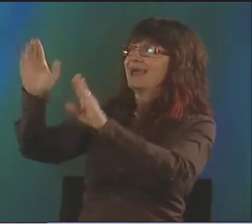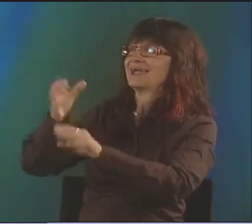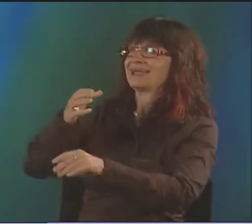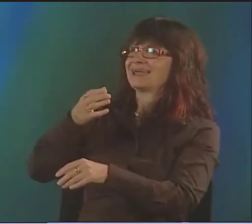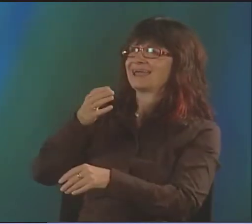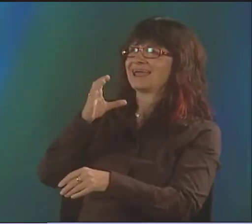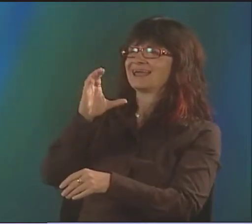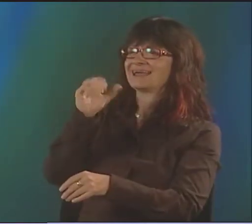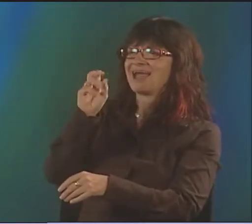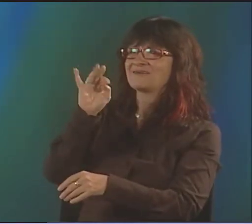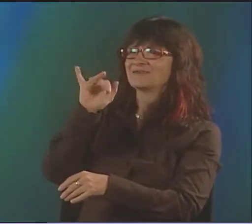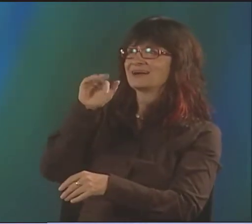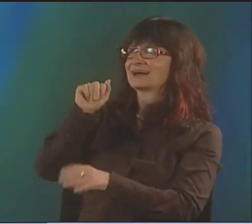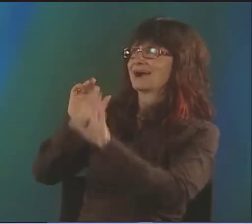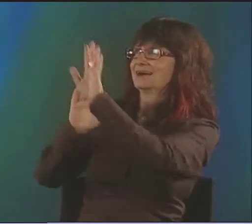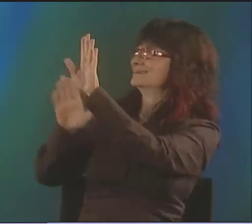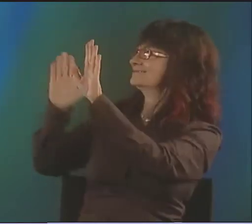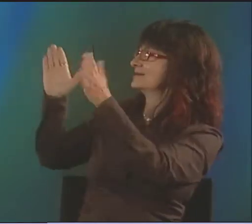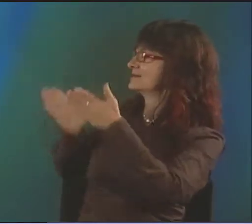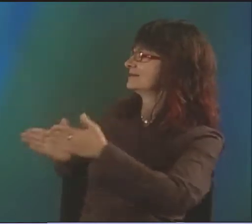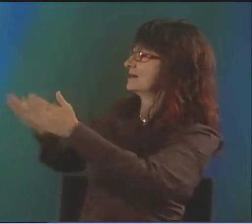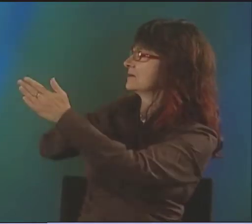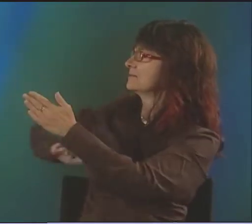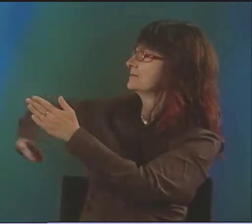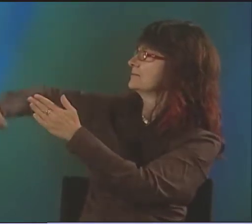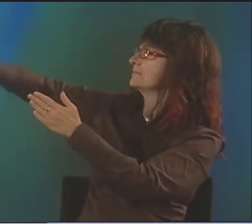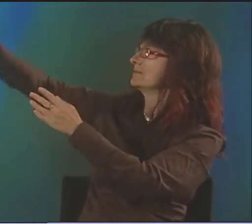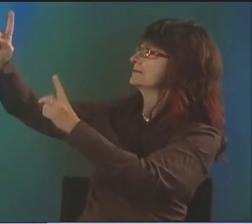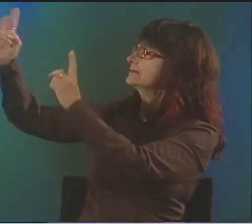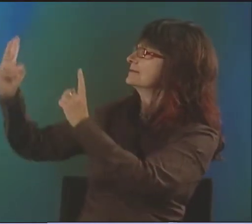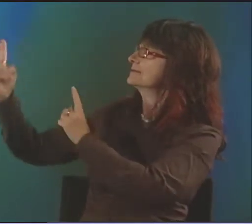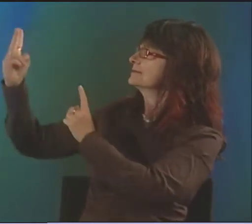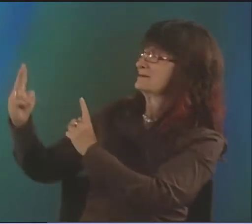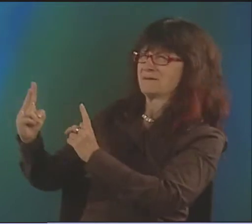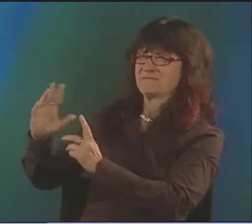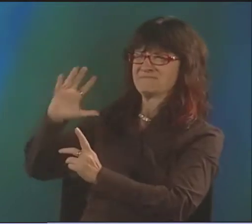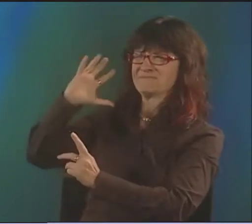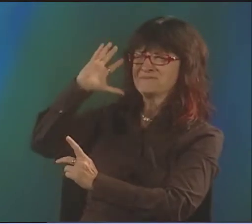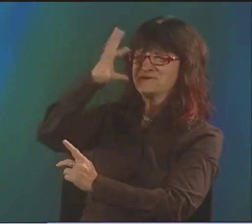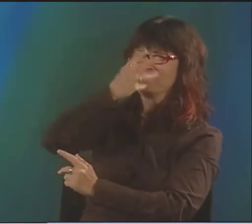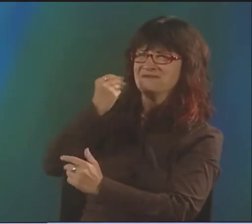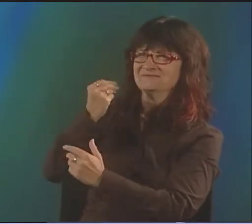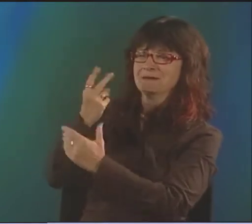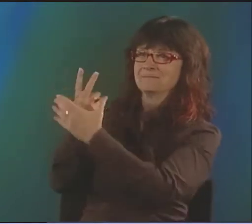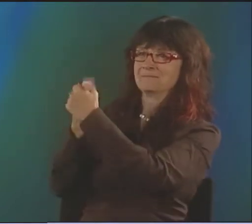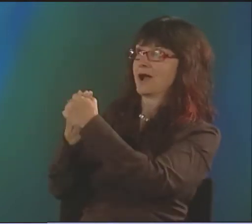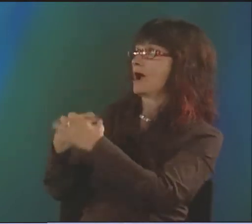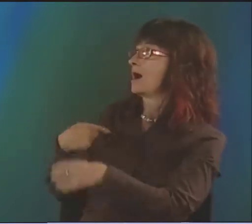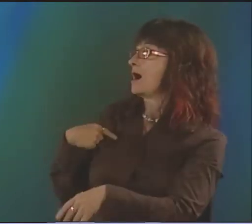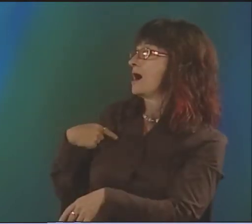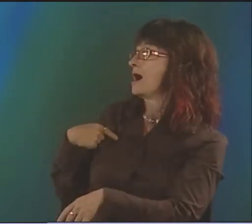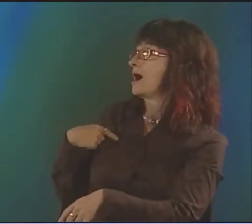BETWEEN BUILDING 7A AND 7B. I THINK THAT THEY WERE COMING DOWN THE RAMP,